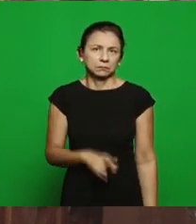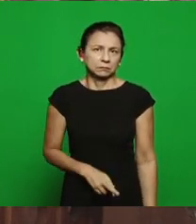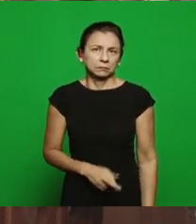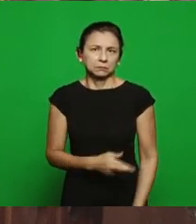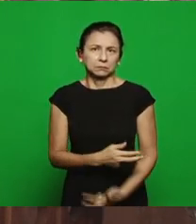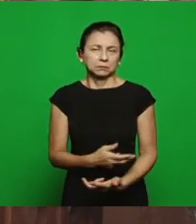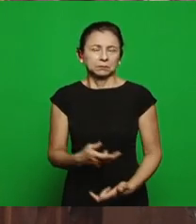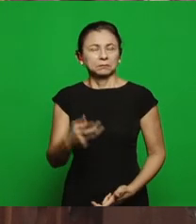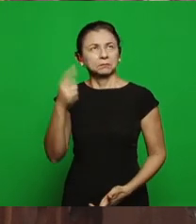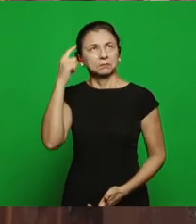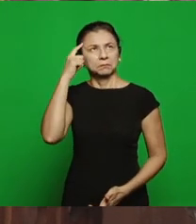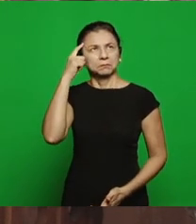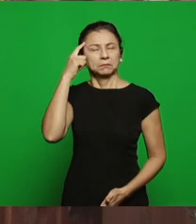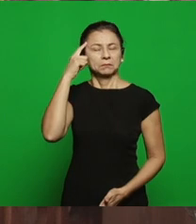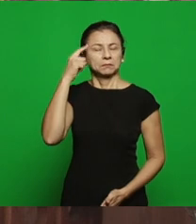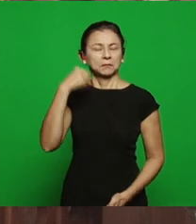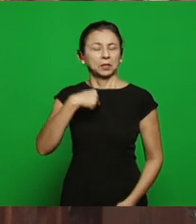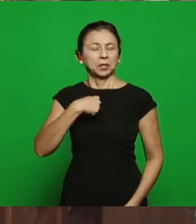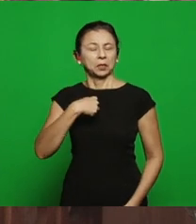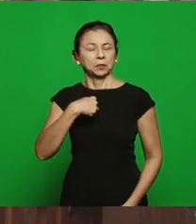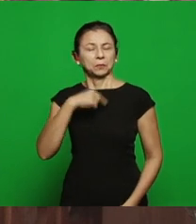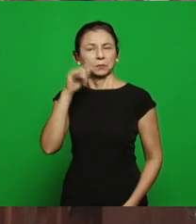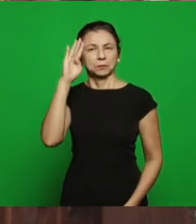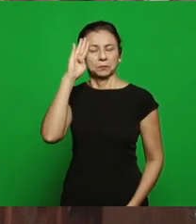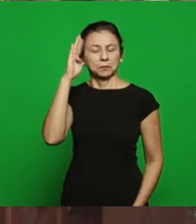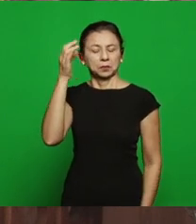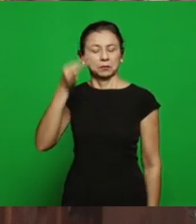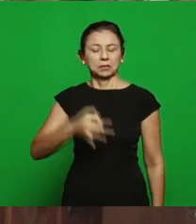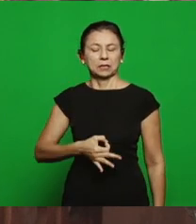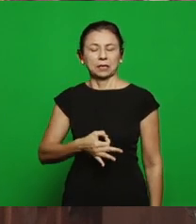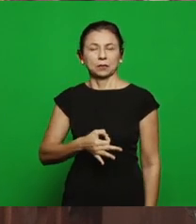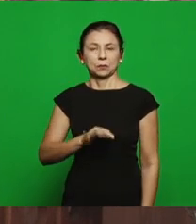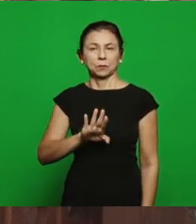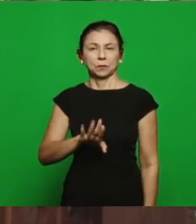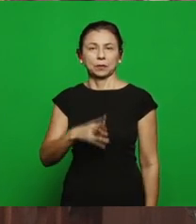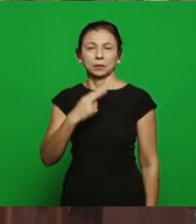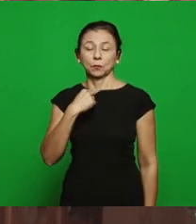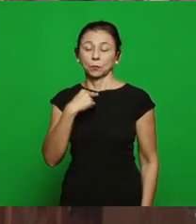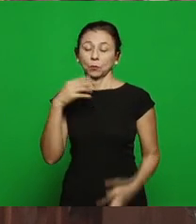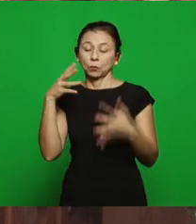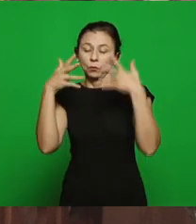placed and nor be confused with what